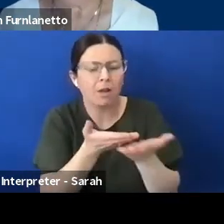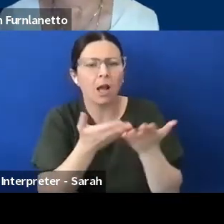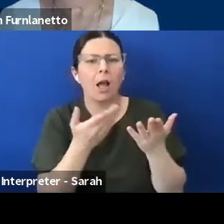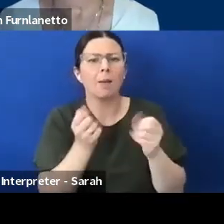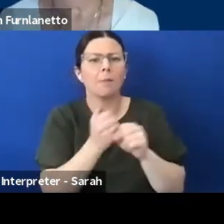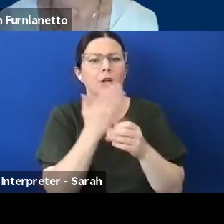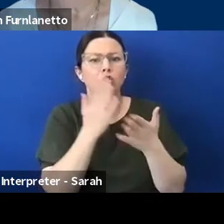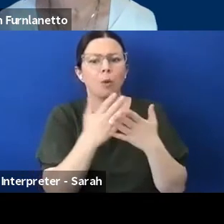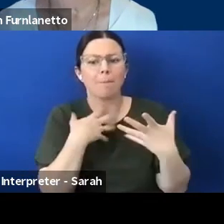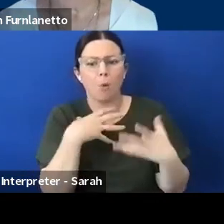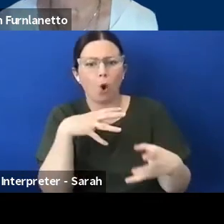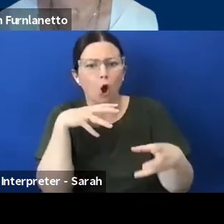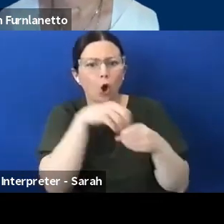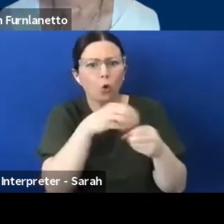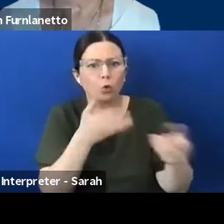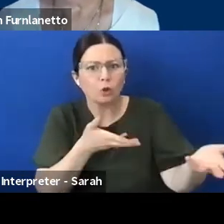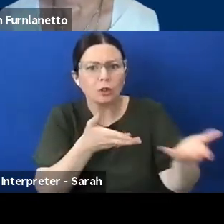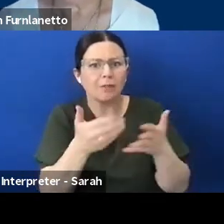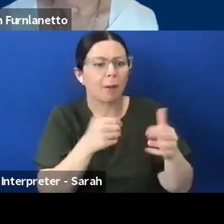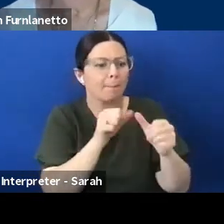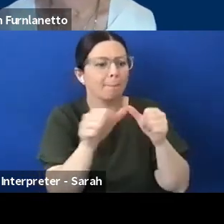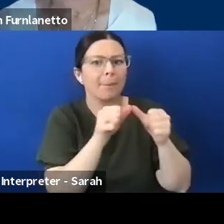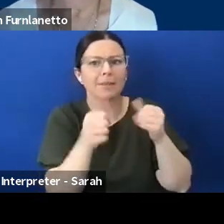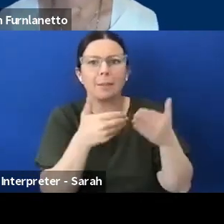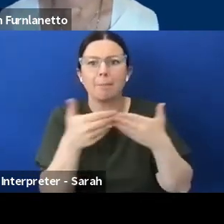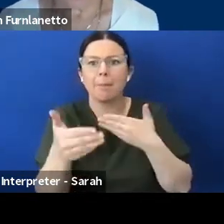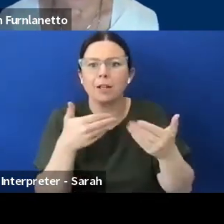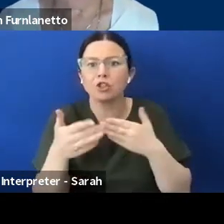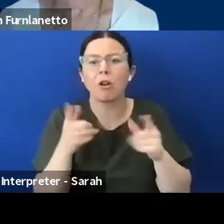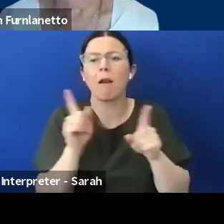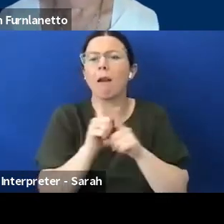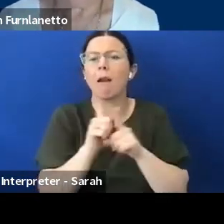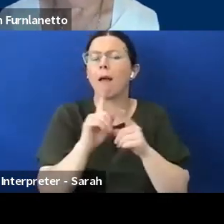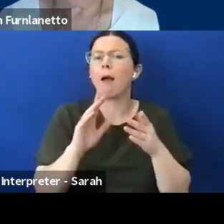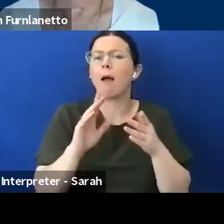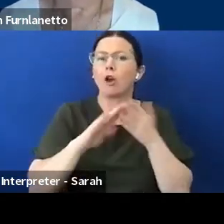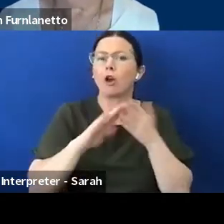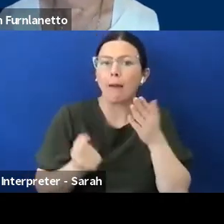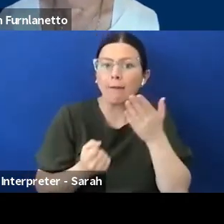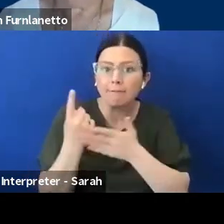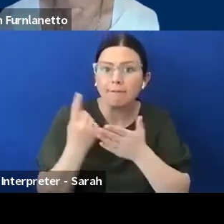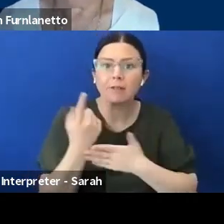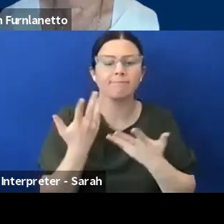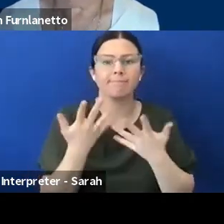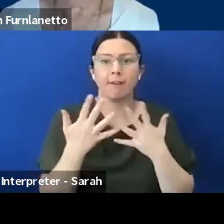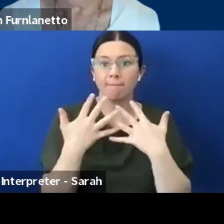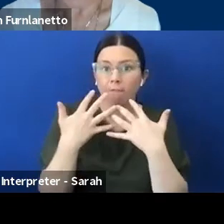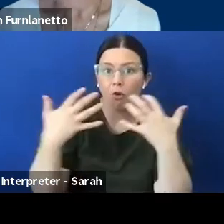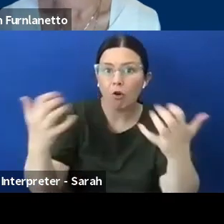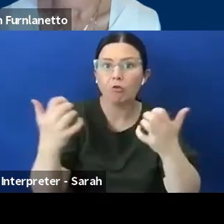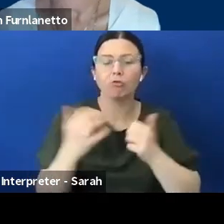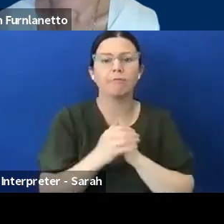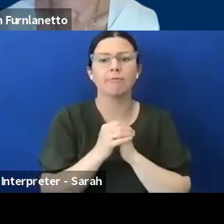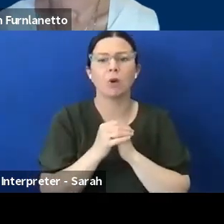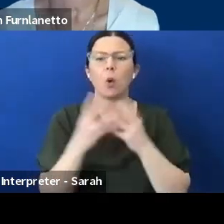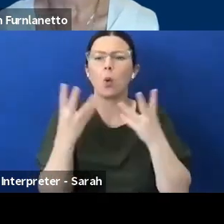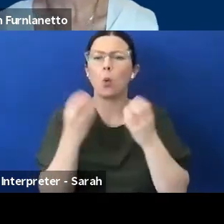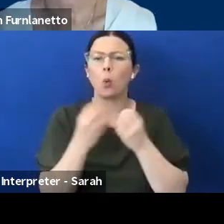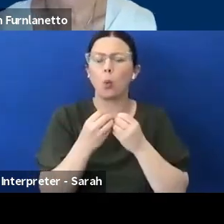management practice, like community events, forums with a person-centered planning approach,